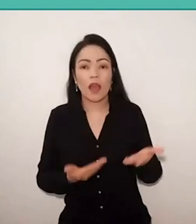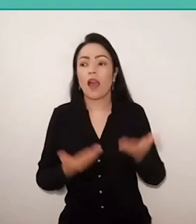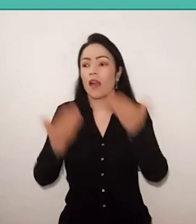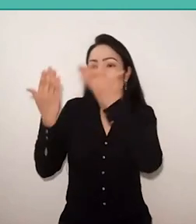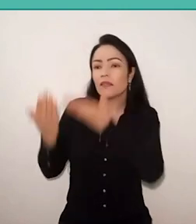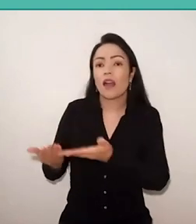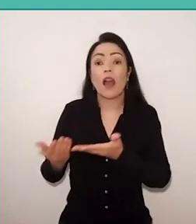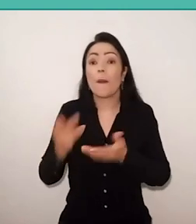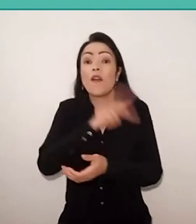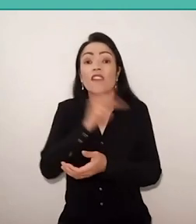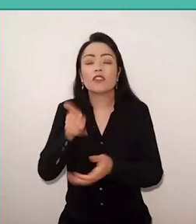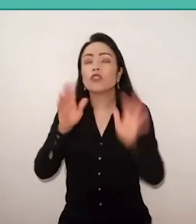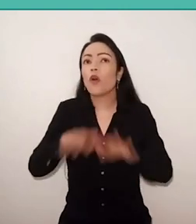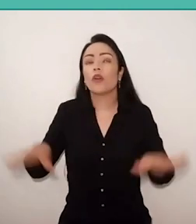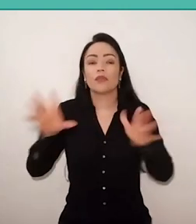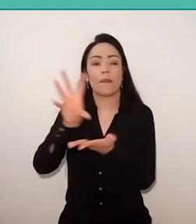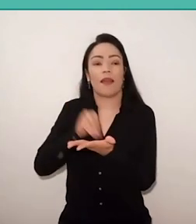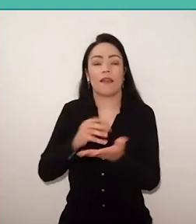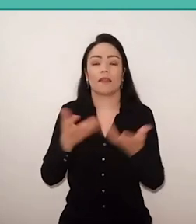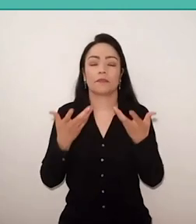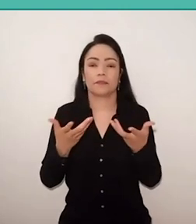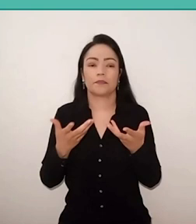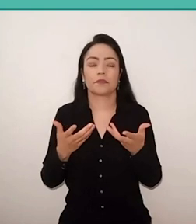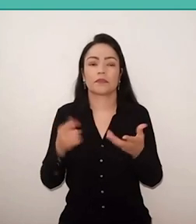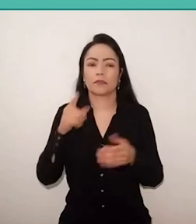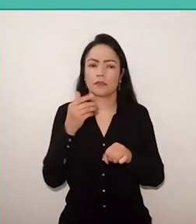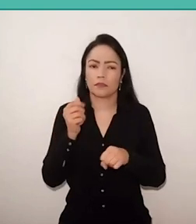But when you enter public or private school in Brazil,